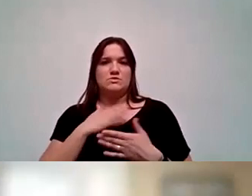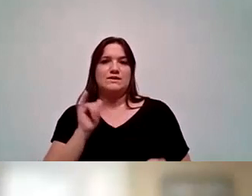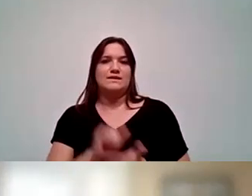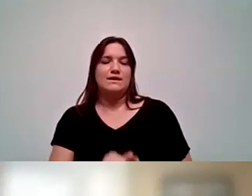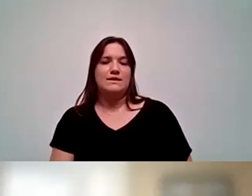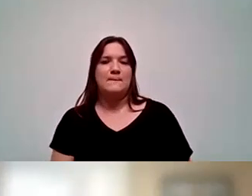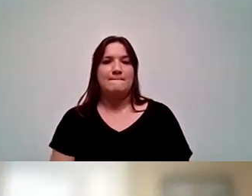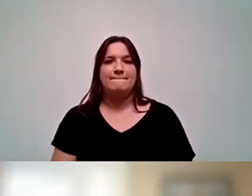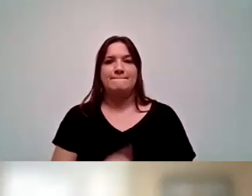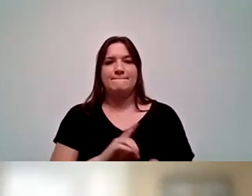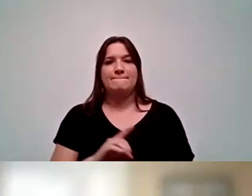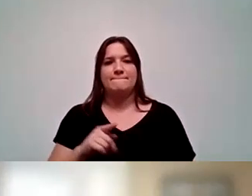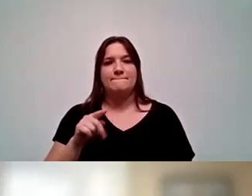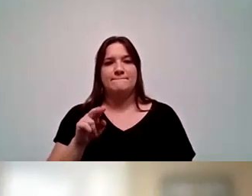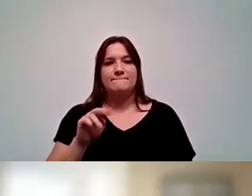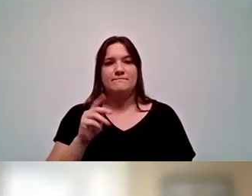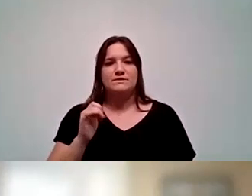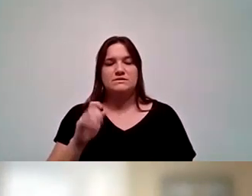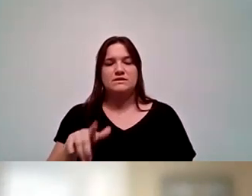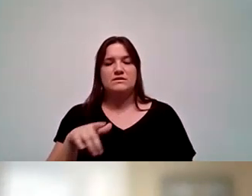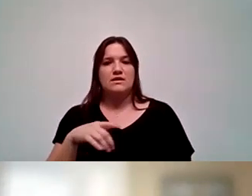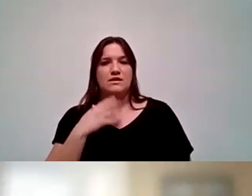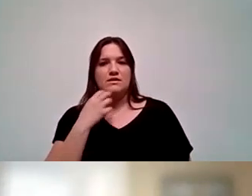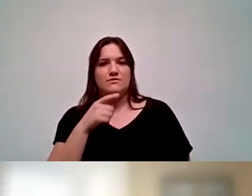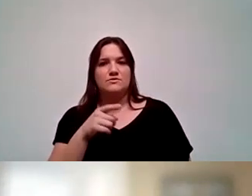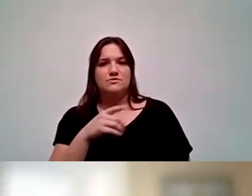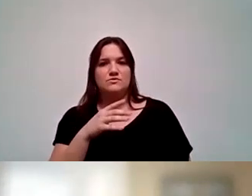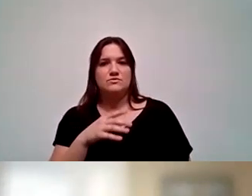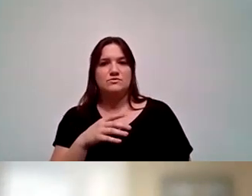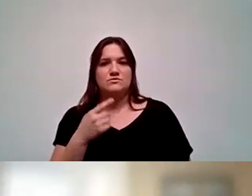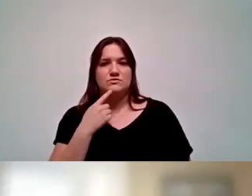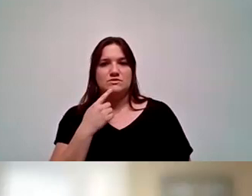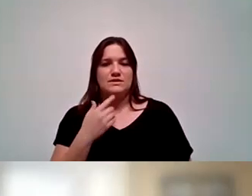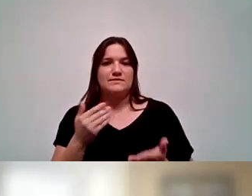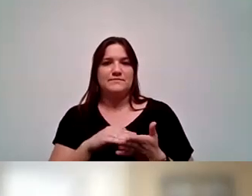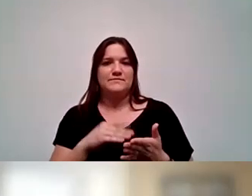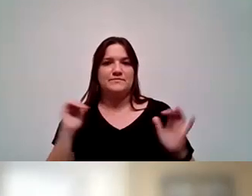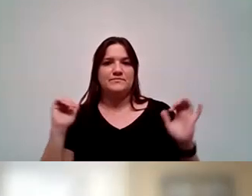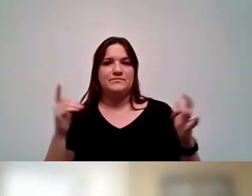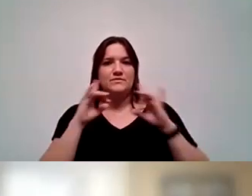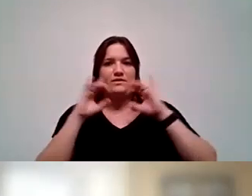And then Dr. Pimental, I loved how you just reiterated what all of our presidents are saying,